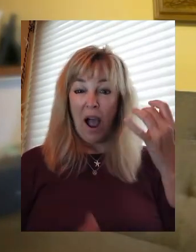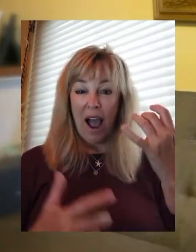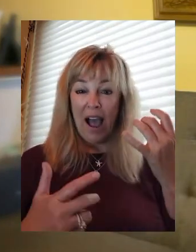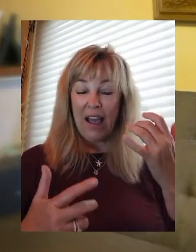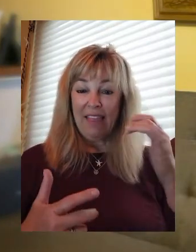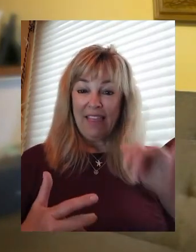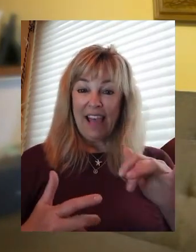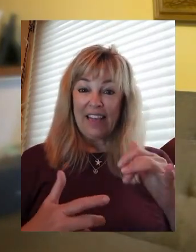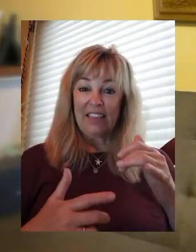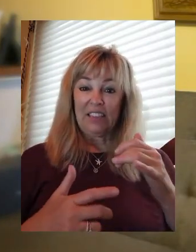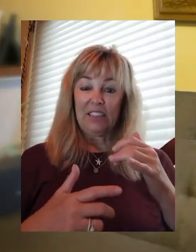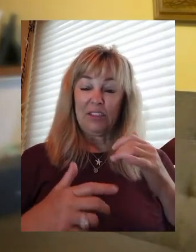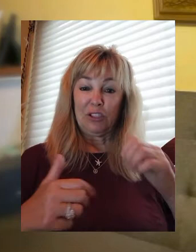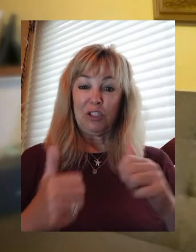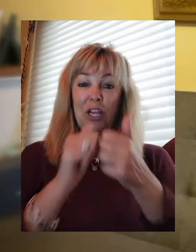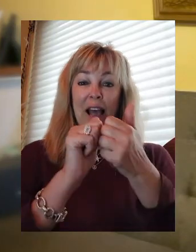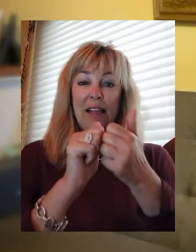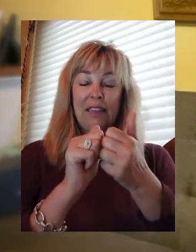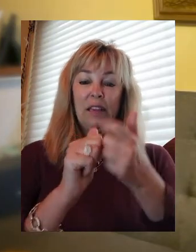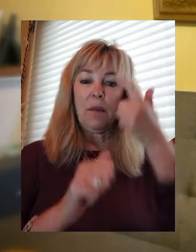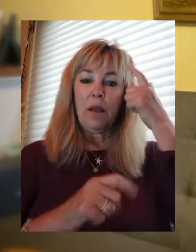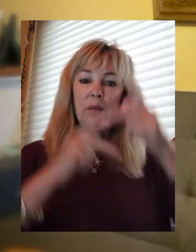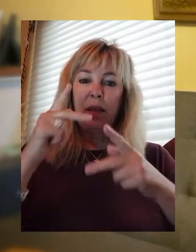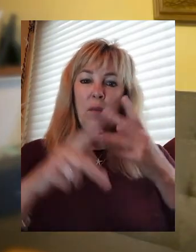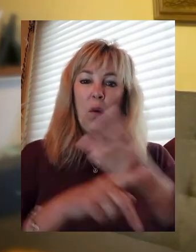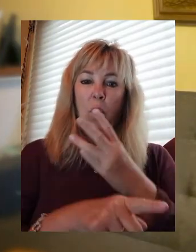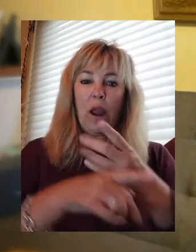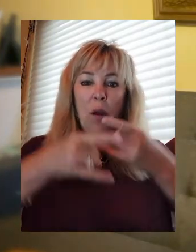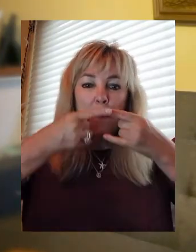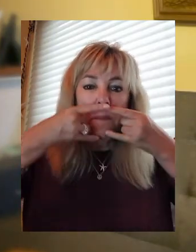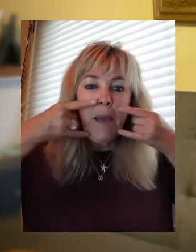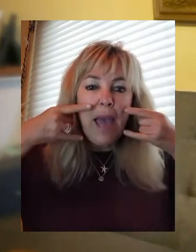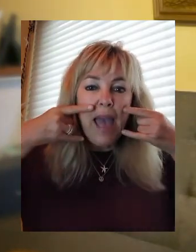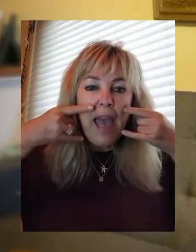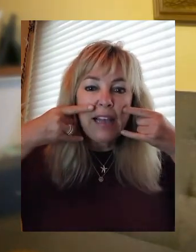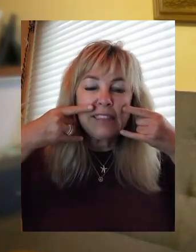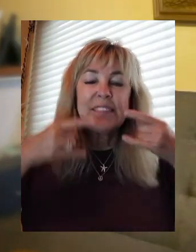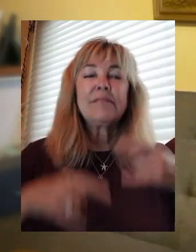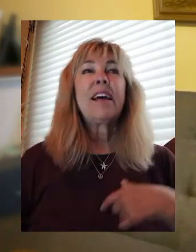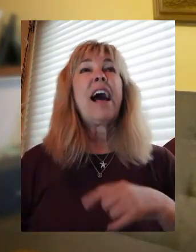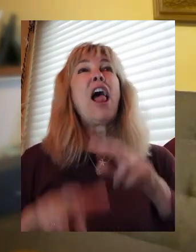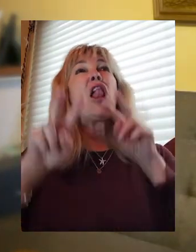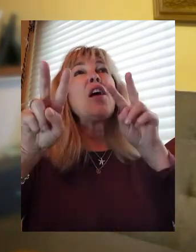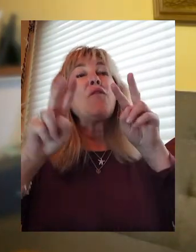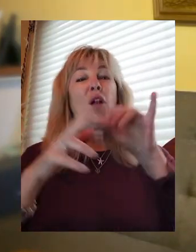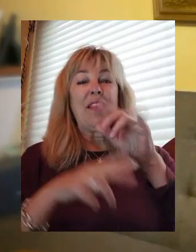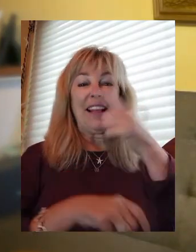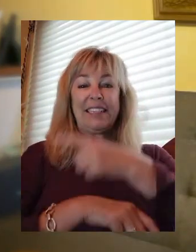masks due to COVID-19. So I look forward to the day when we don't have to wear a mask again.